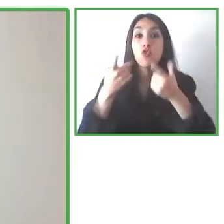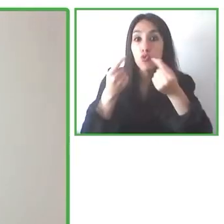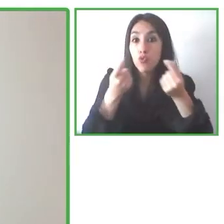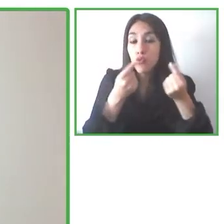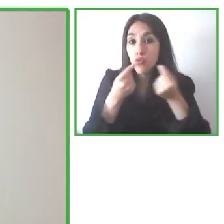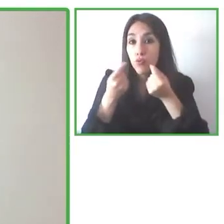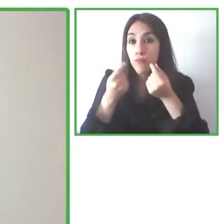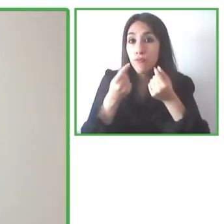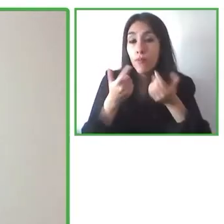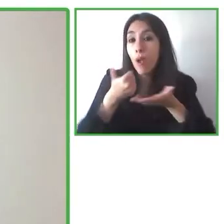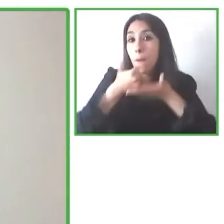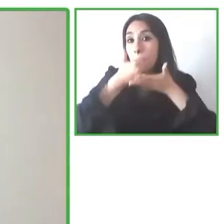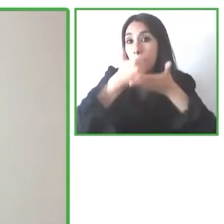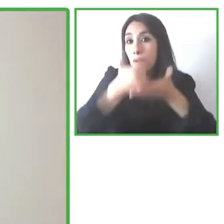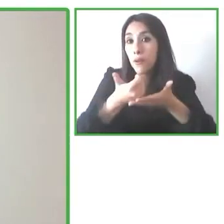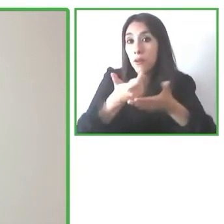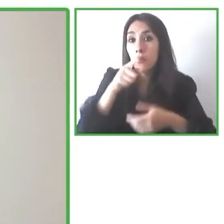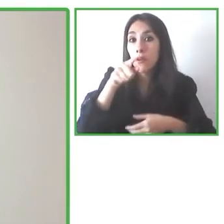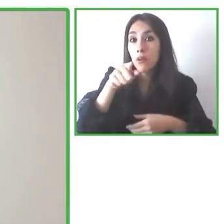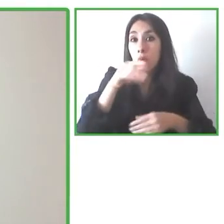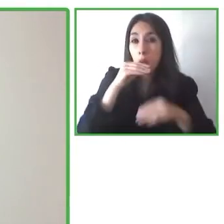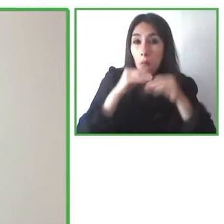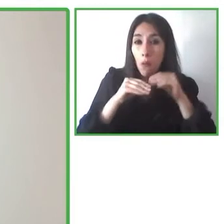solves people like problems that people really have